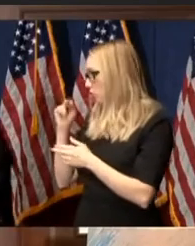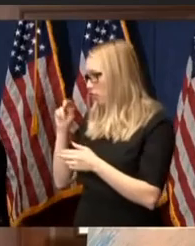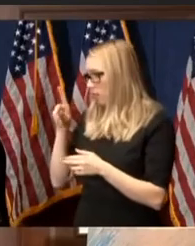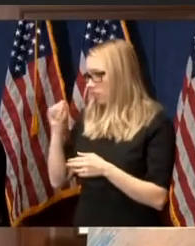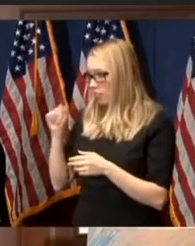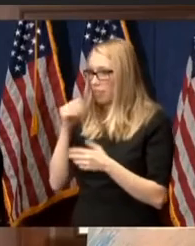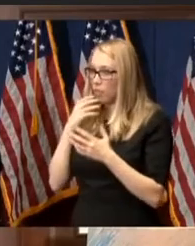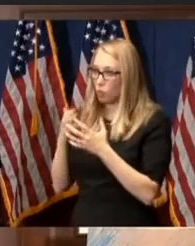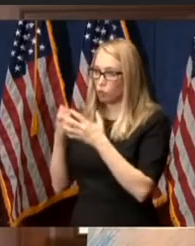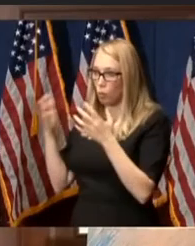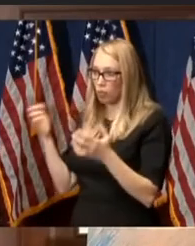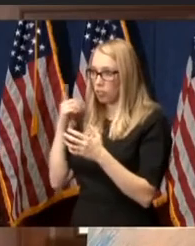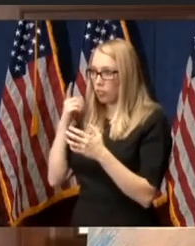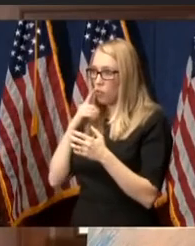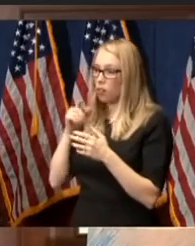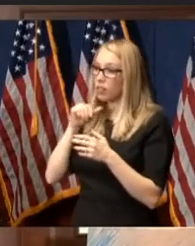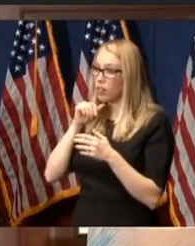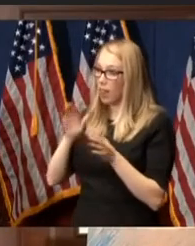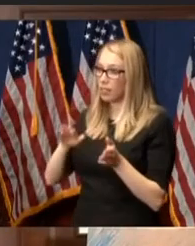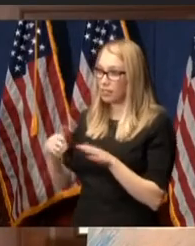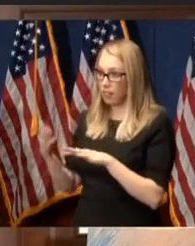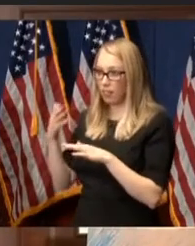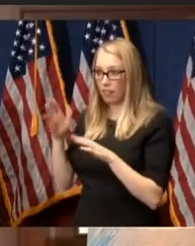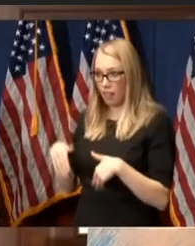Thank you so much and for Not Dead Yet’s support.